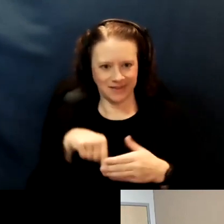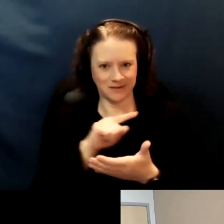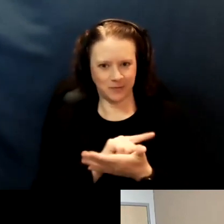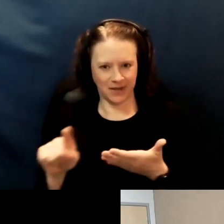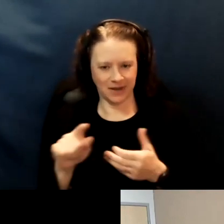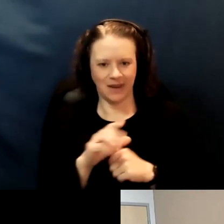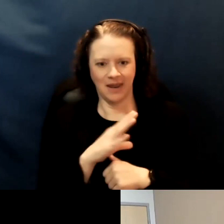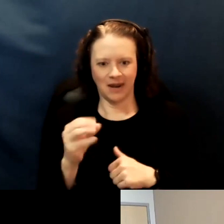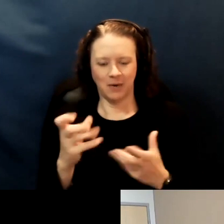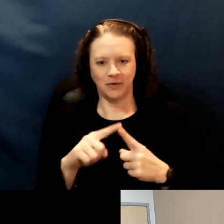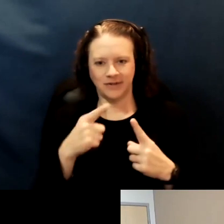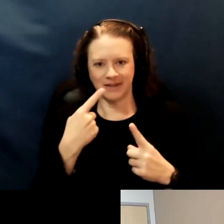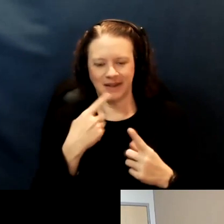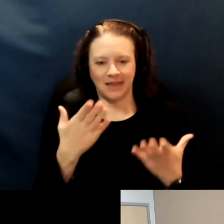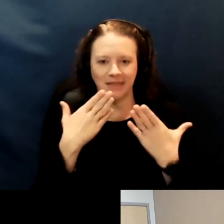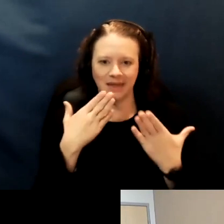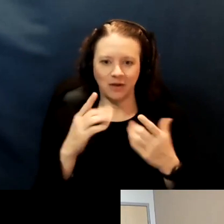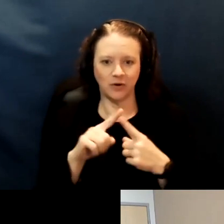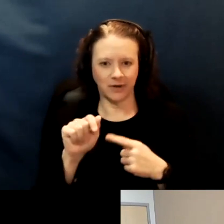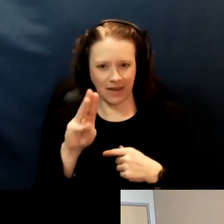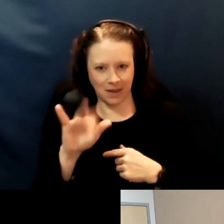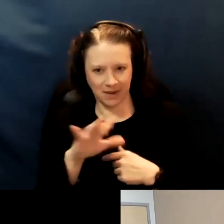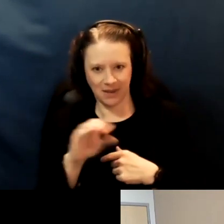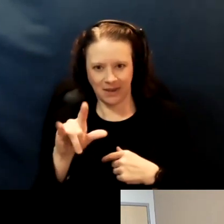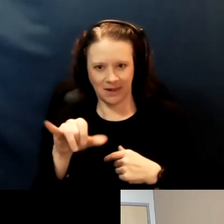And I wanna say thank you to Tammy and Lisa